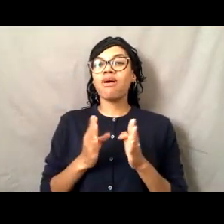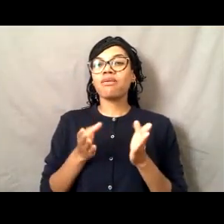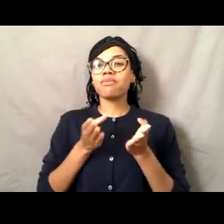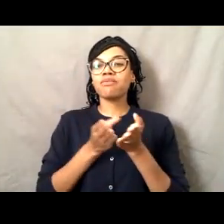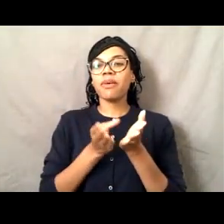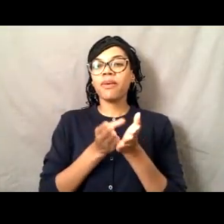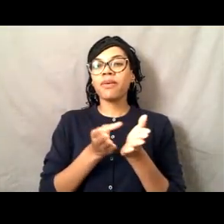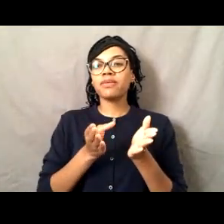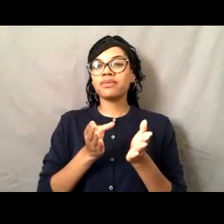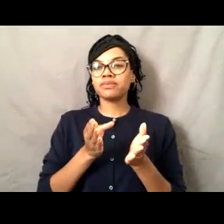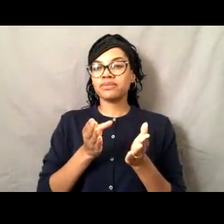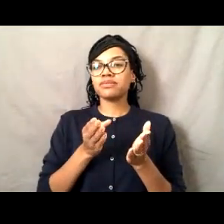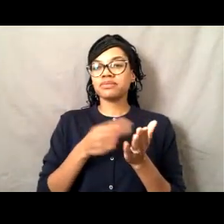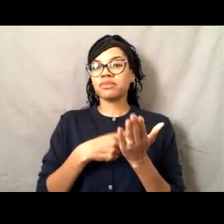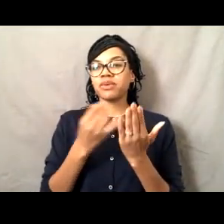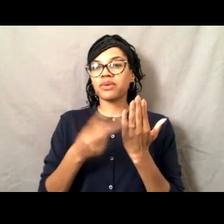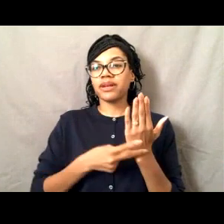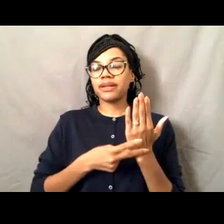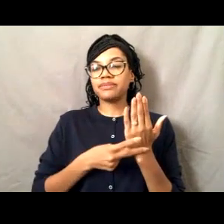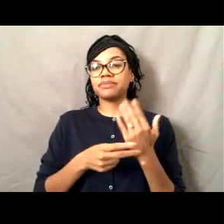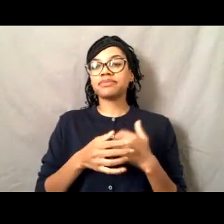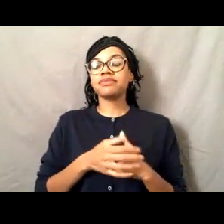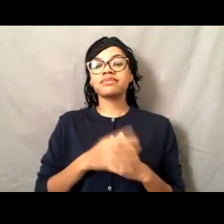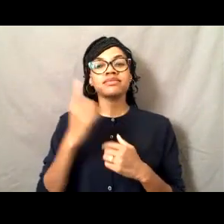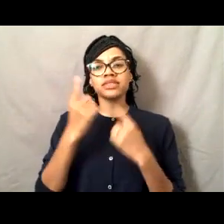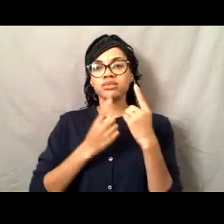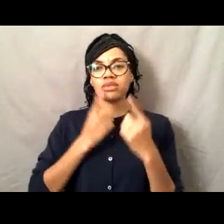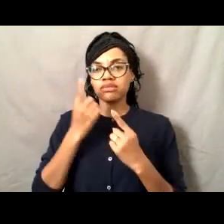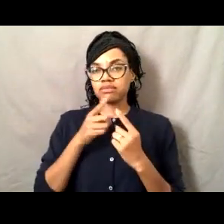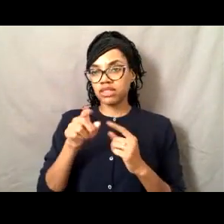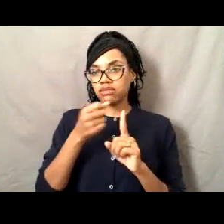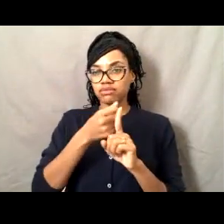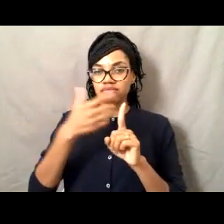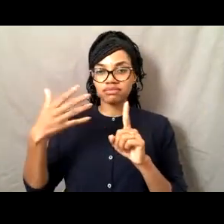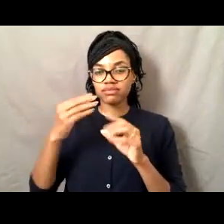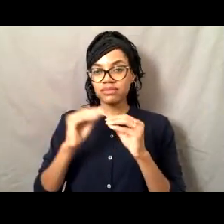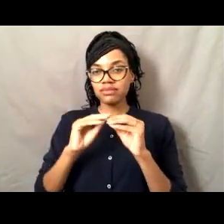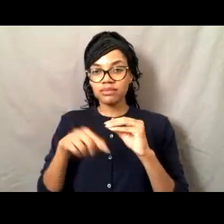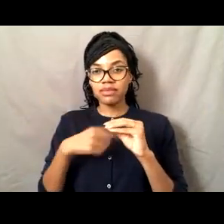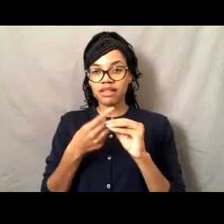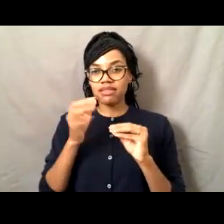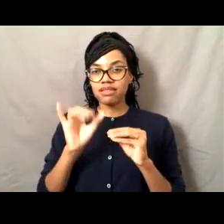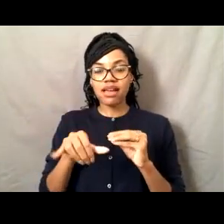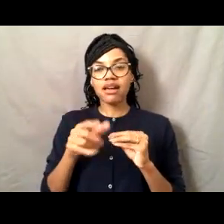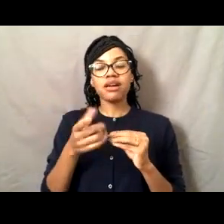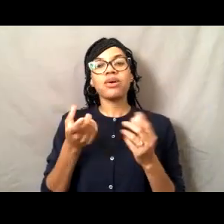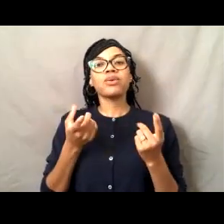and I'm wondering whether you could talk a little bit more about what you did with small boats